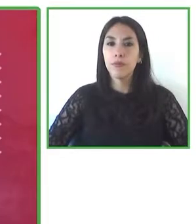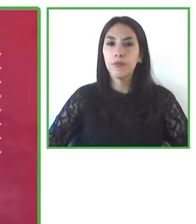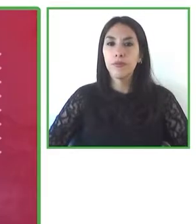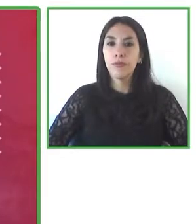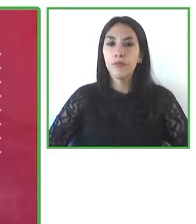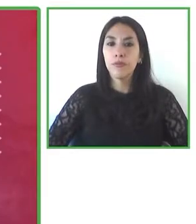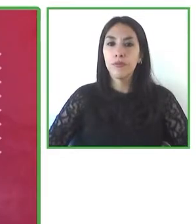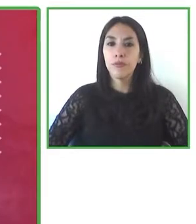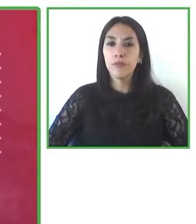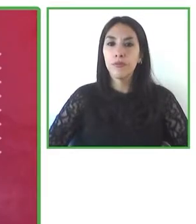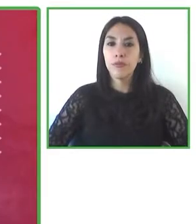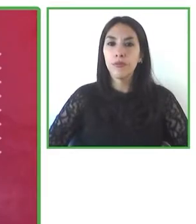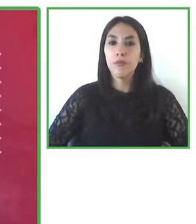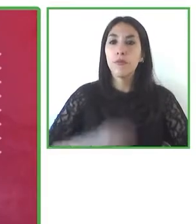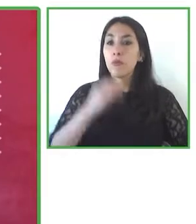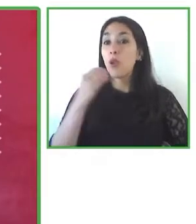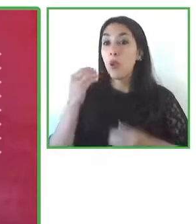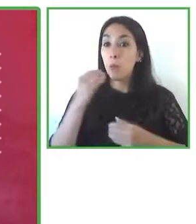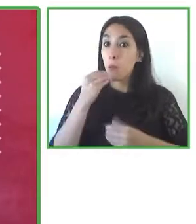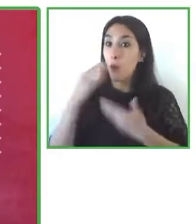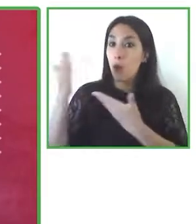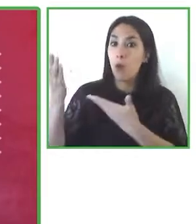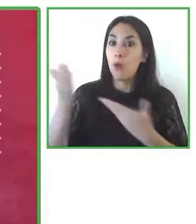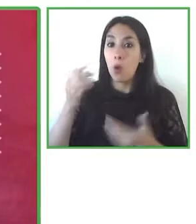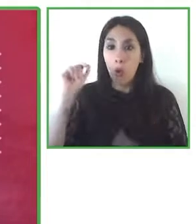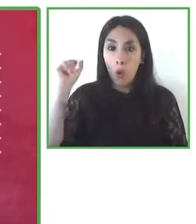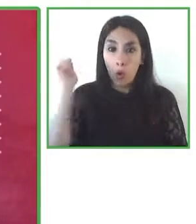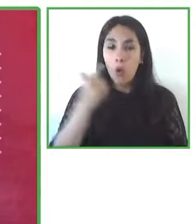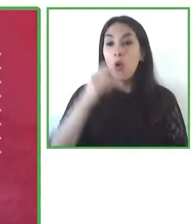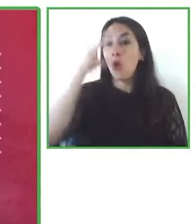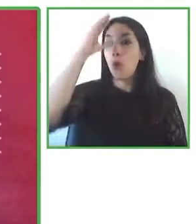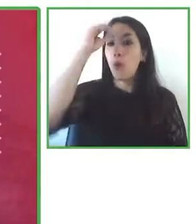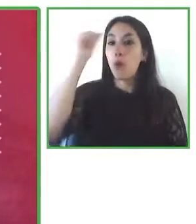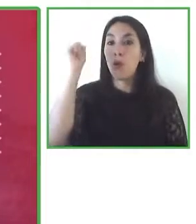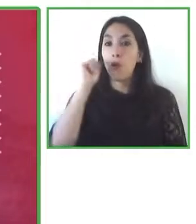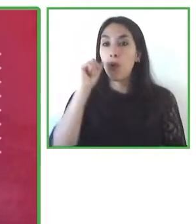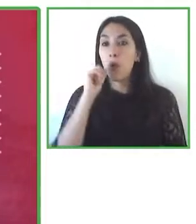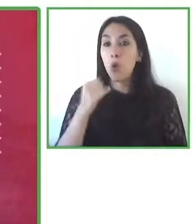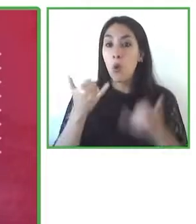Welcome everyone to this panel where we’re going to be talking about